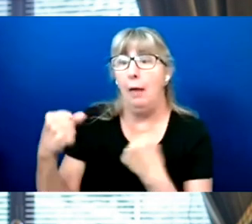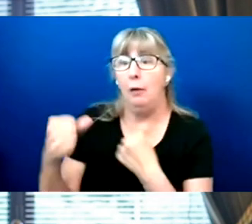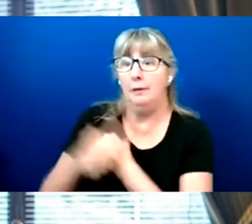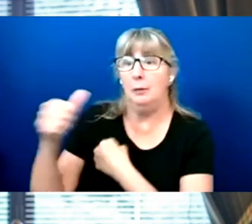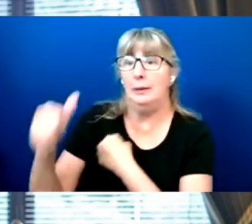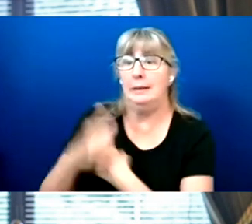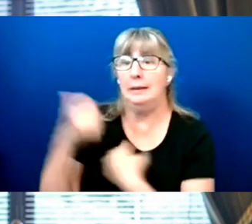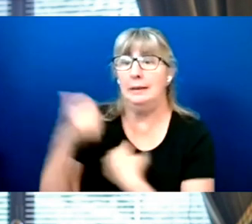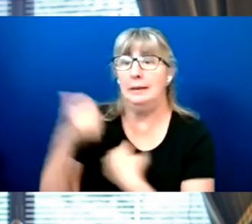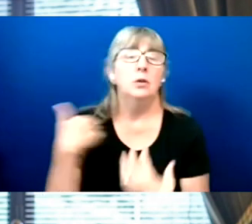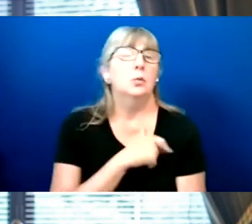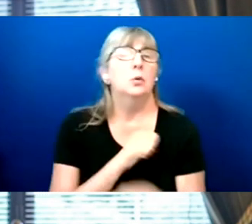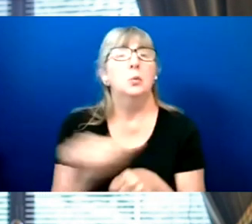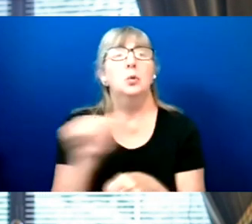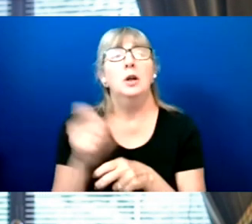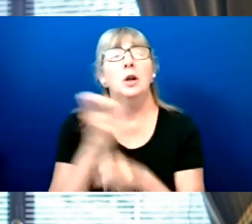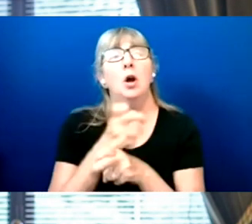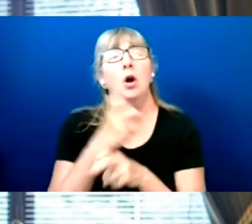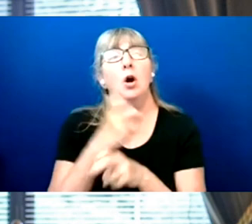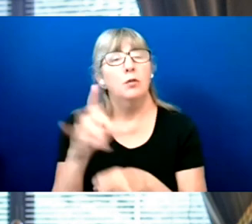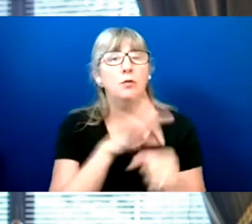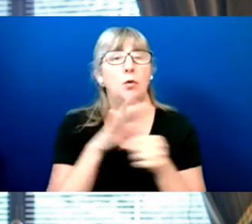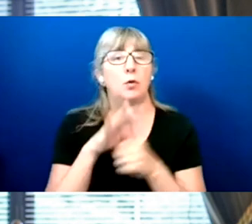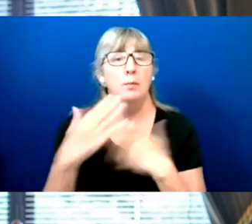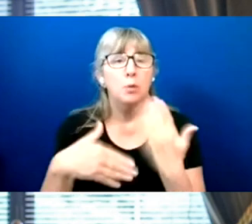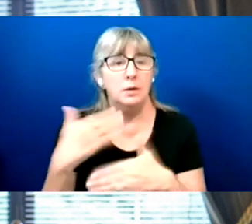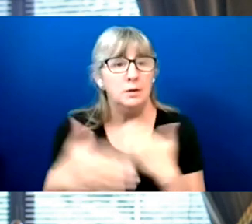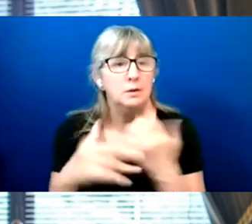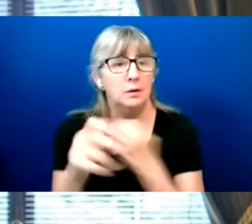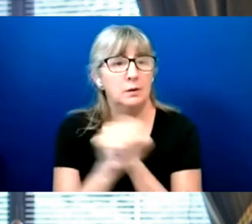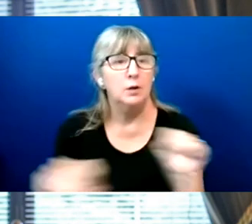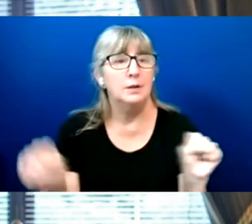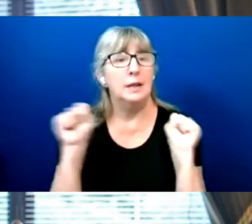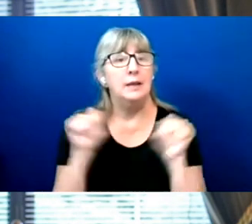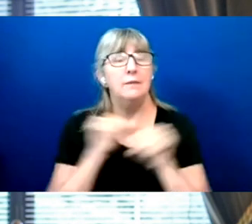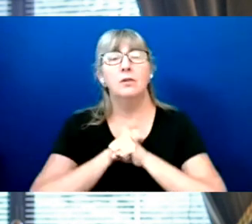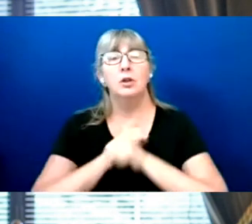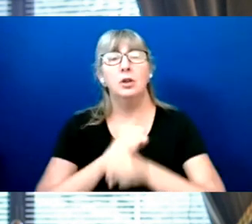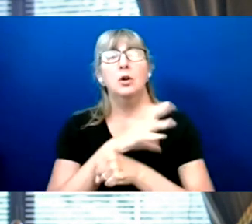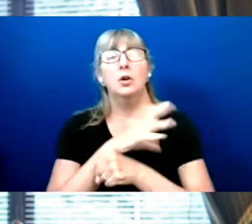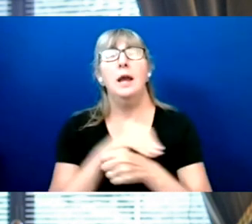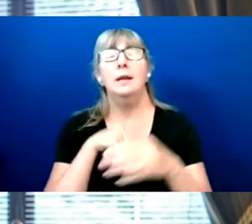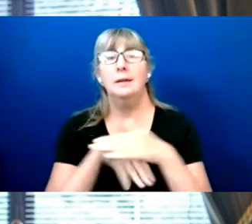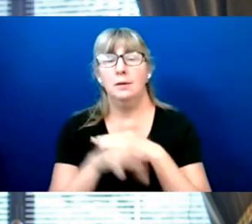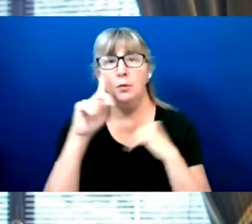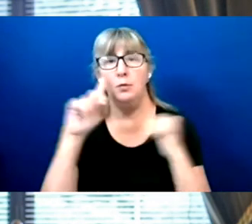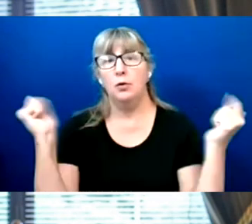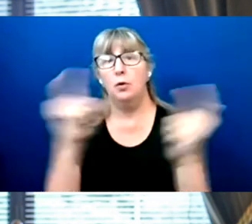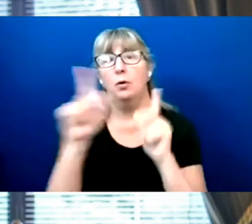So we're working hard to ensure our voting processes are safe, secure, and accessible for everyone.